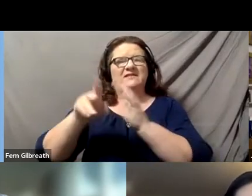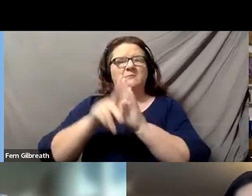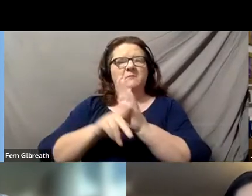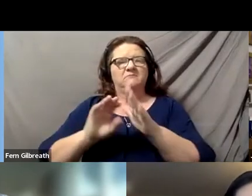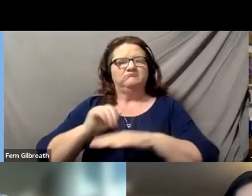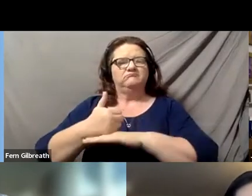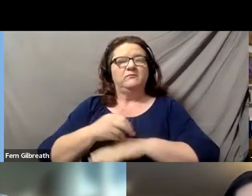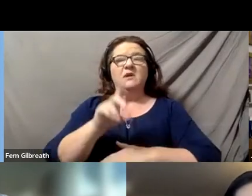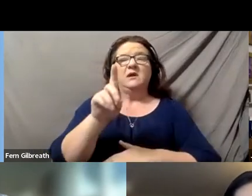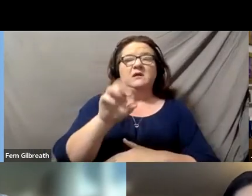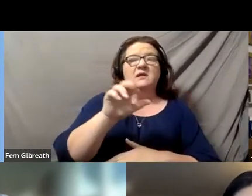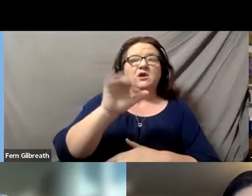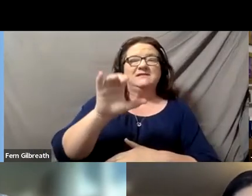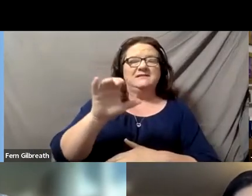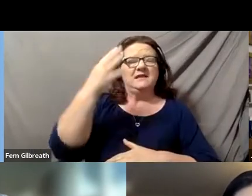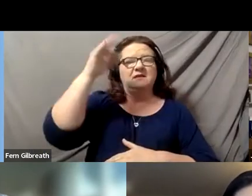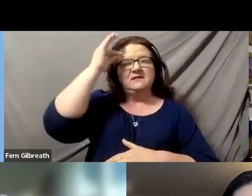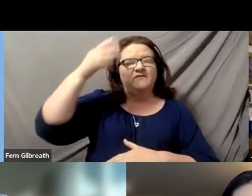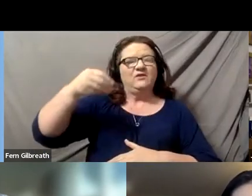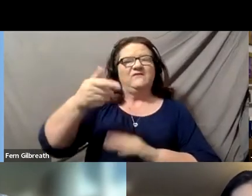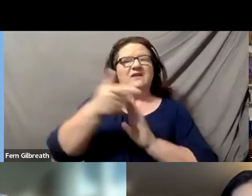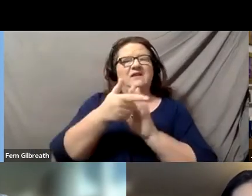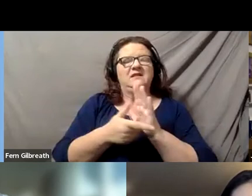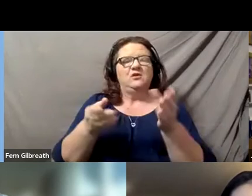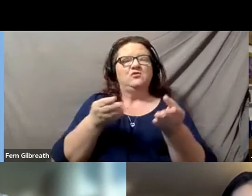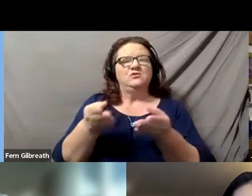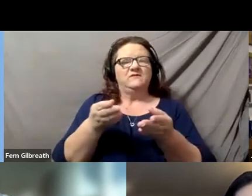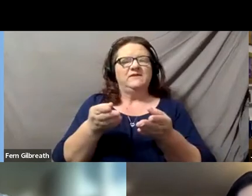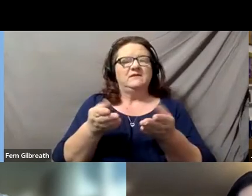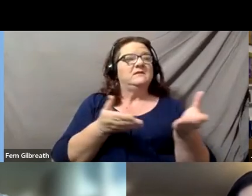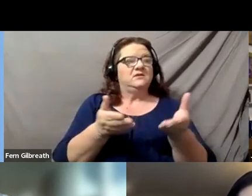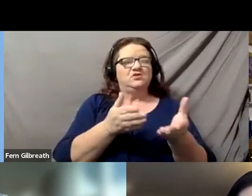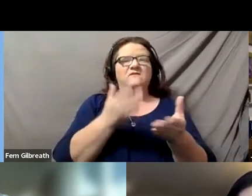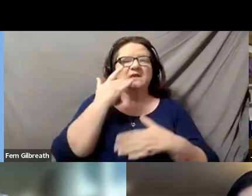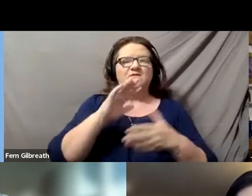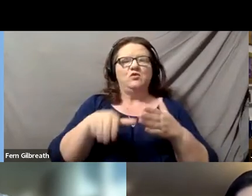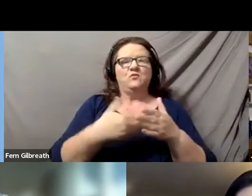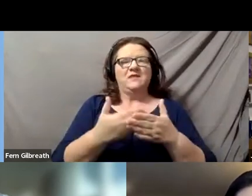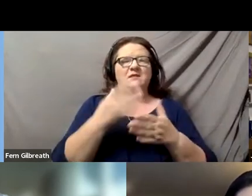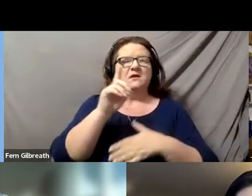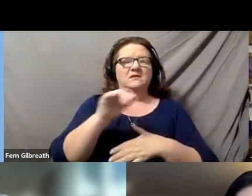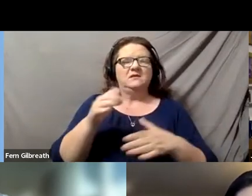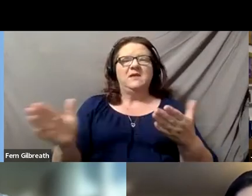DRC is the federally funded legal services agency that serves Californians with all disabilities across the age spectrum.